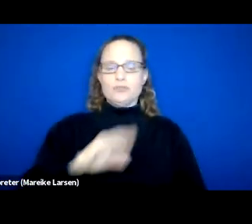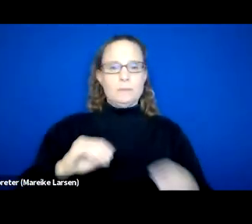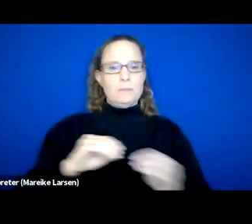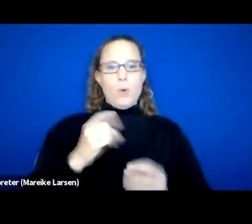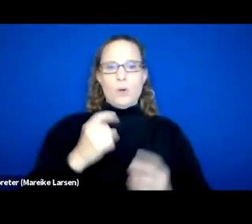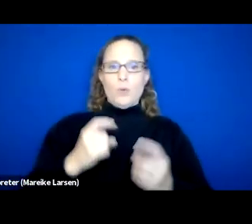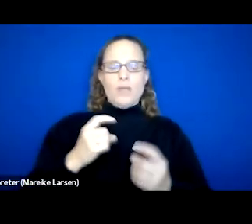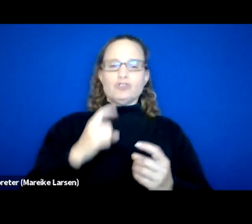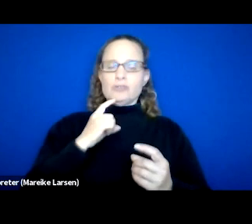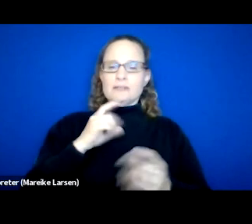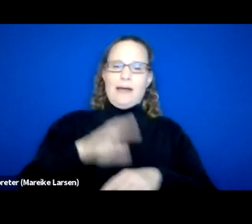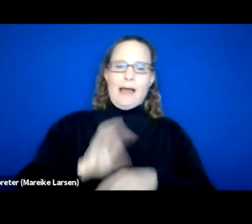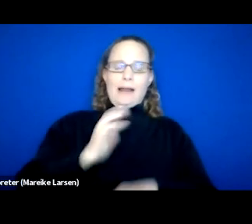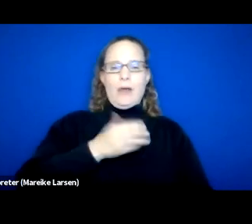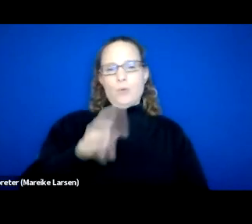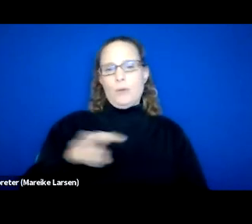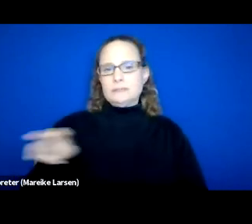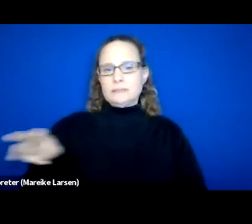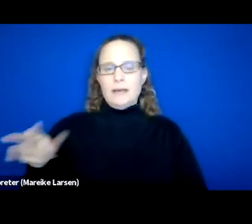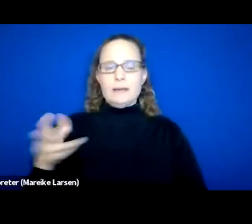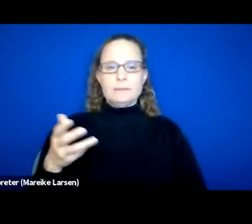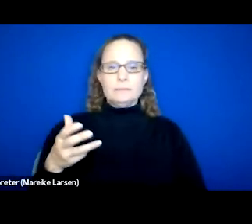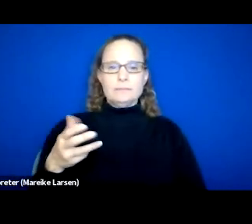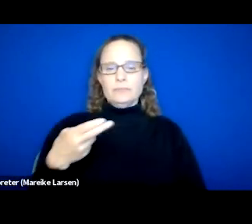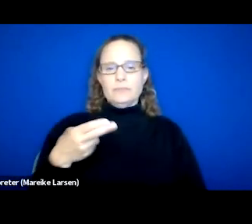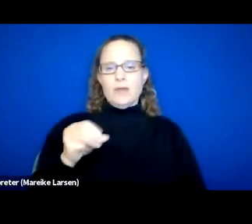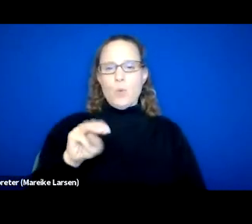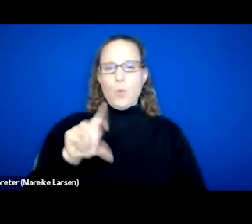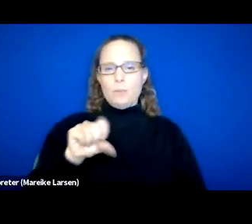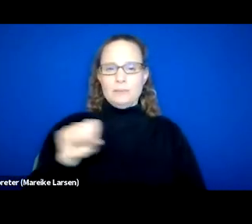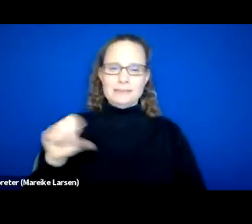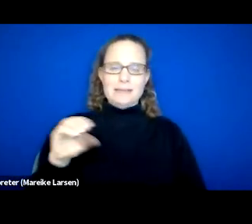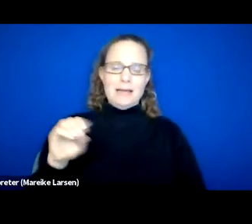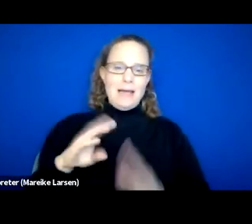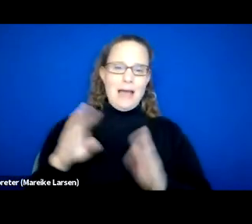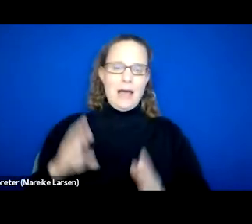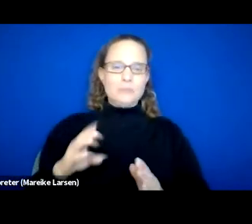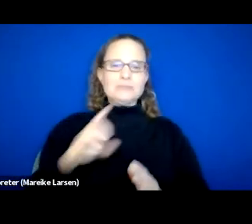at the website the Homeless and Housing Resource Center." I'm not seeing the poll question come up.